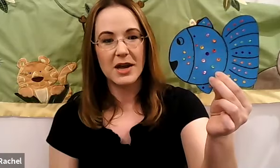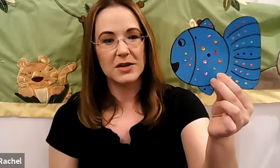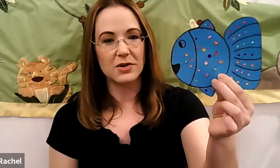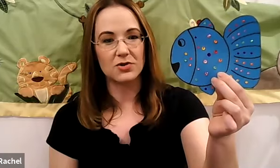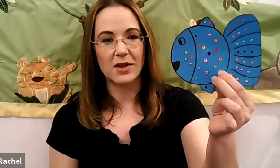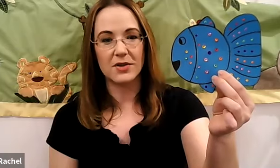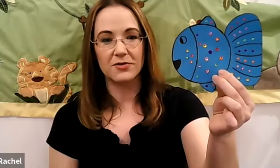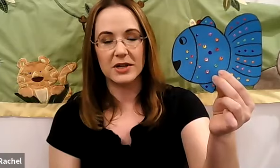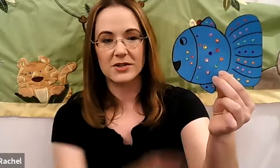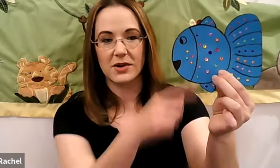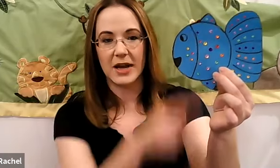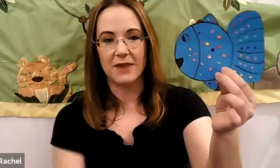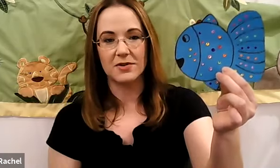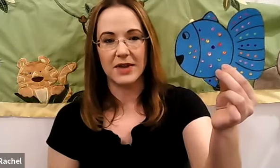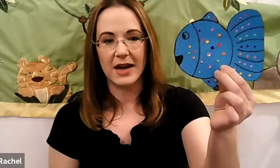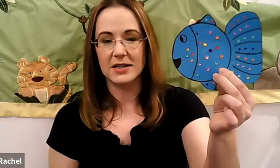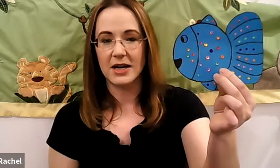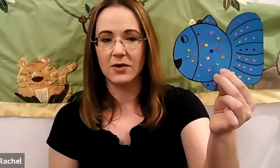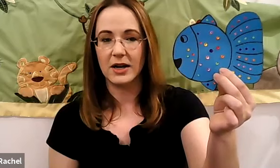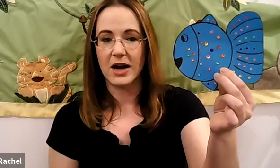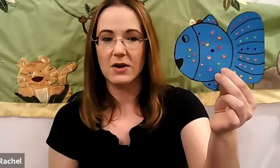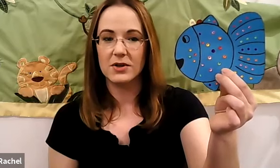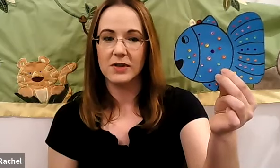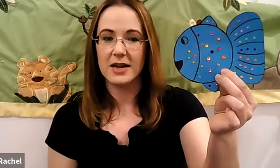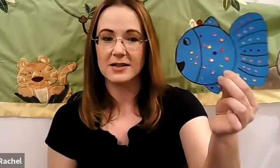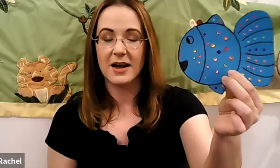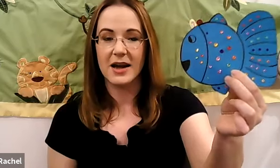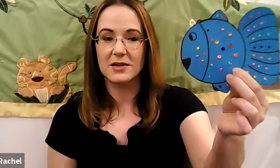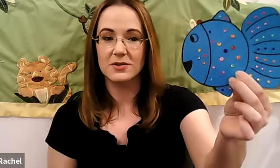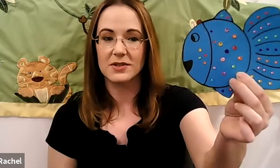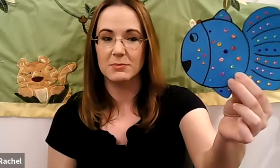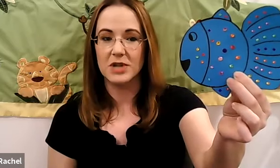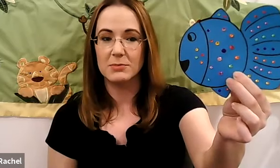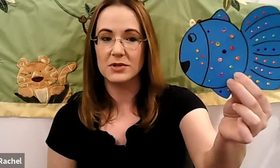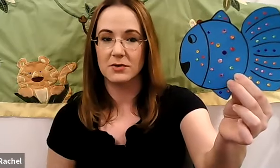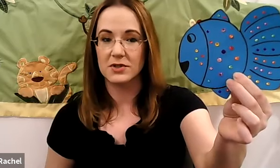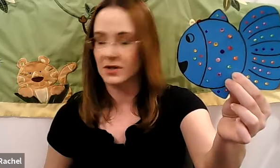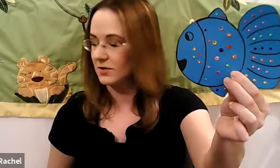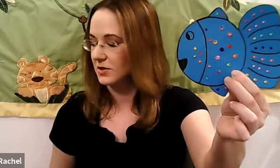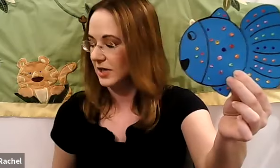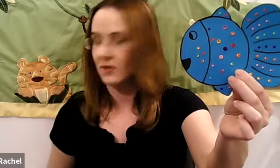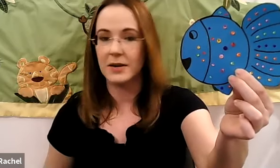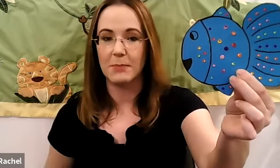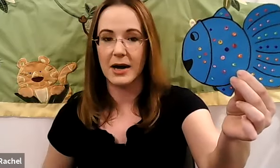Rachel: You can draw the fins on after that and decorated however you liked. I use some gemstone stickers to decorate mine.